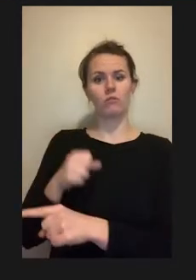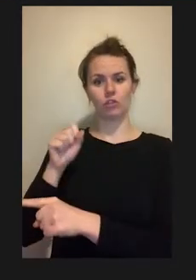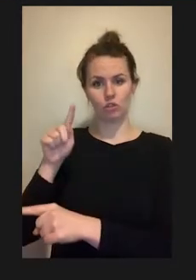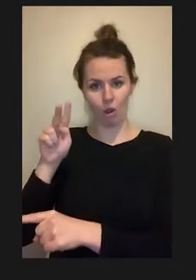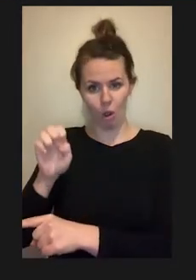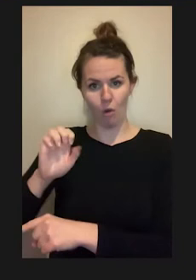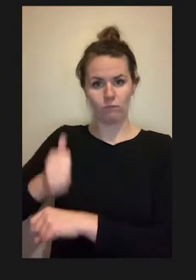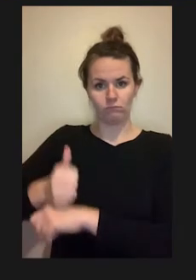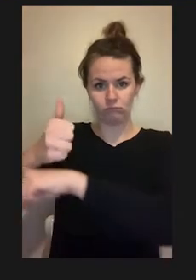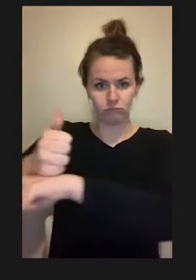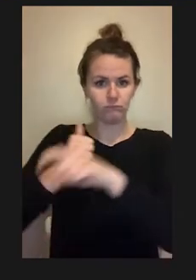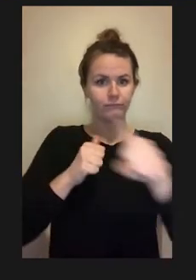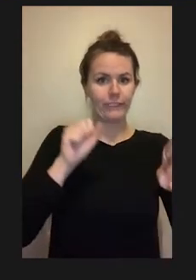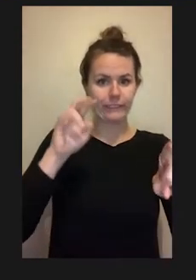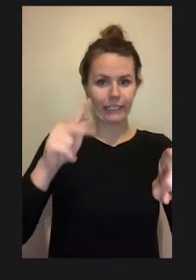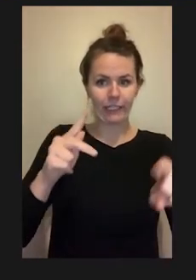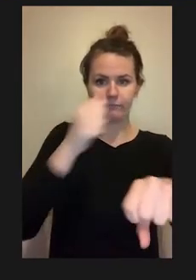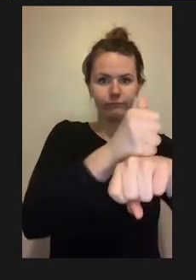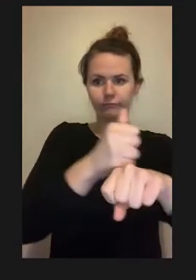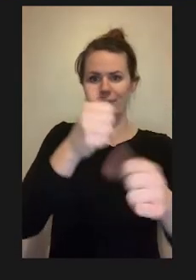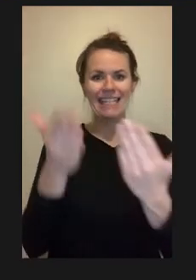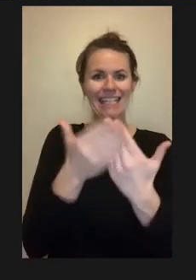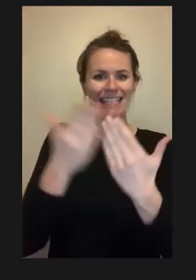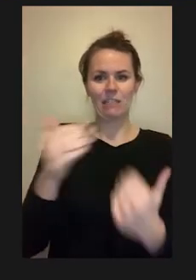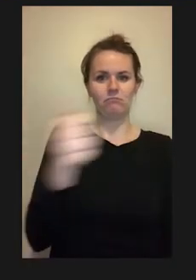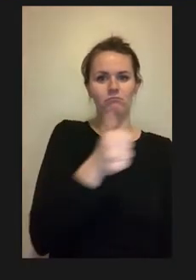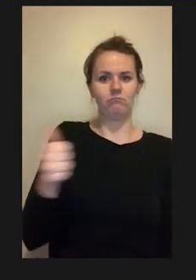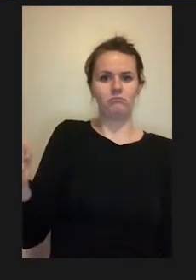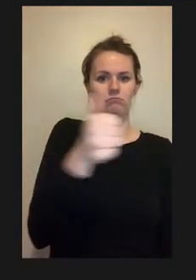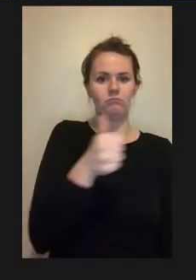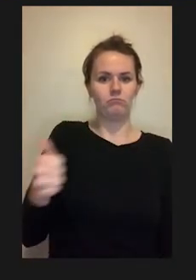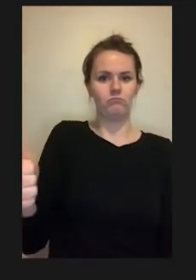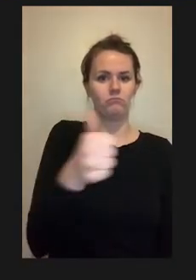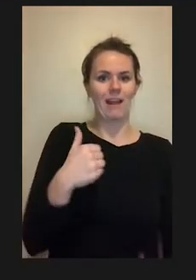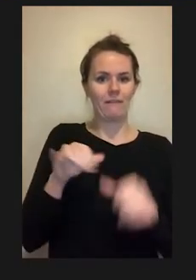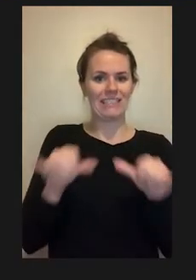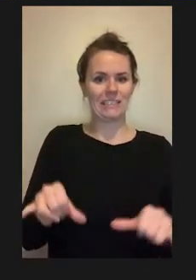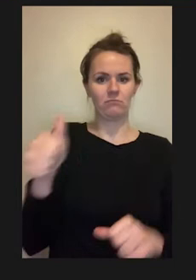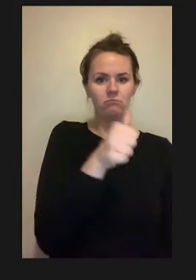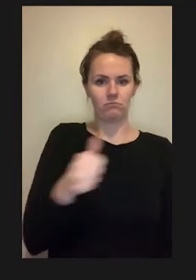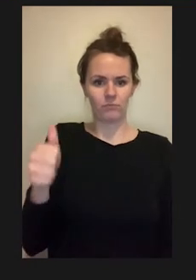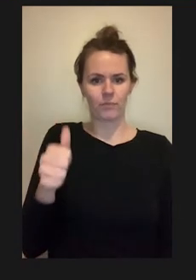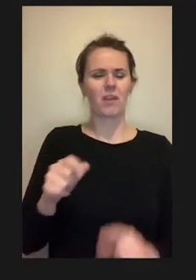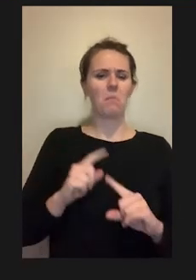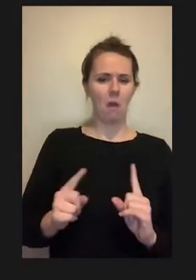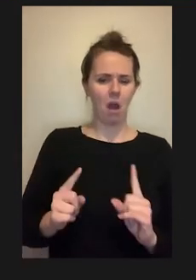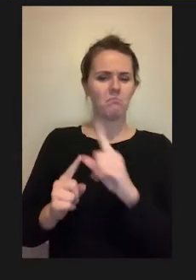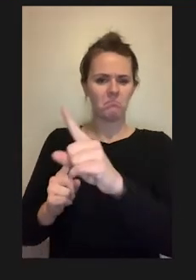in the lab we look at the sink, fume hood, and lab bench as being three crucial areas